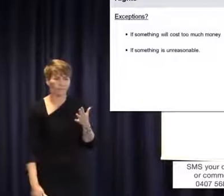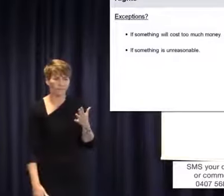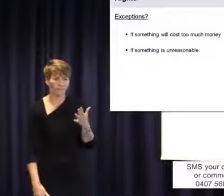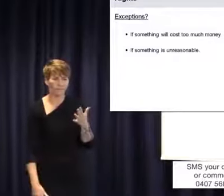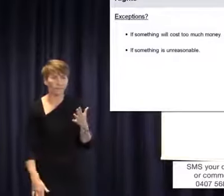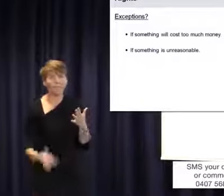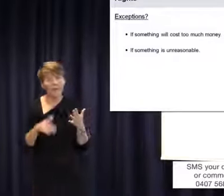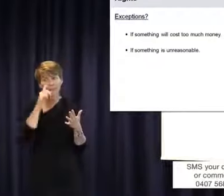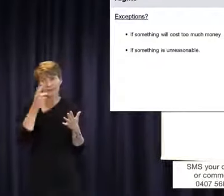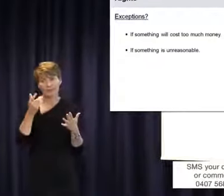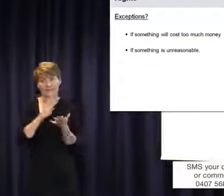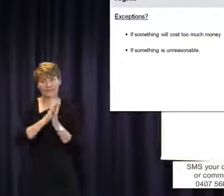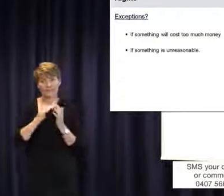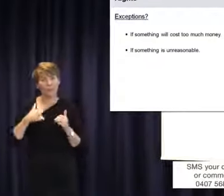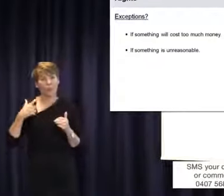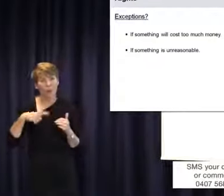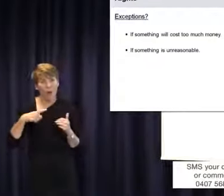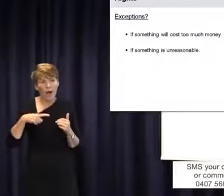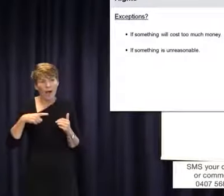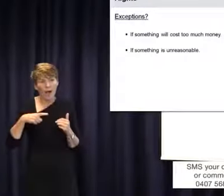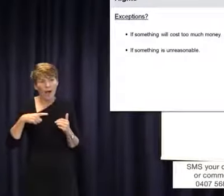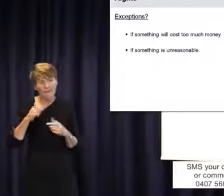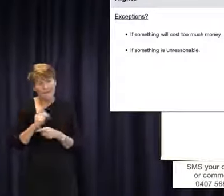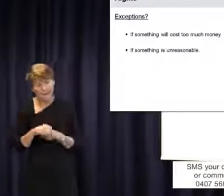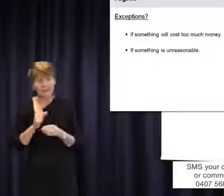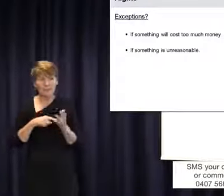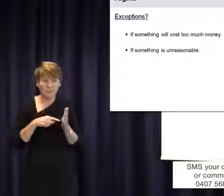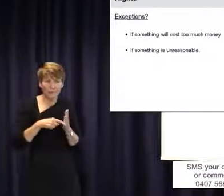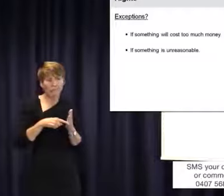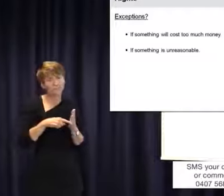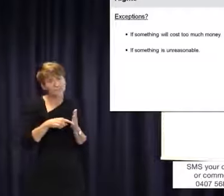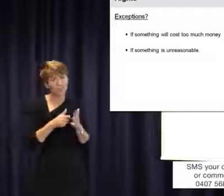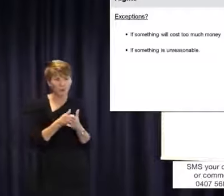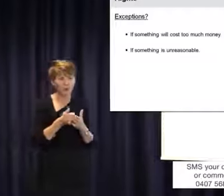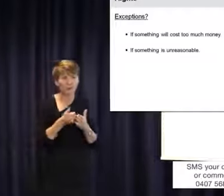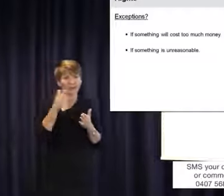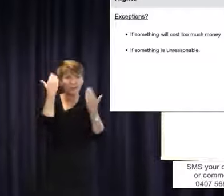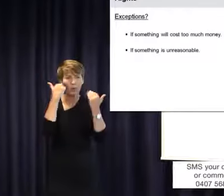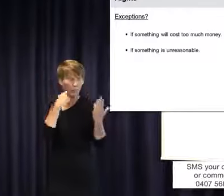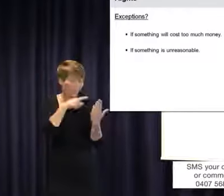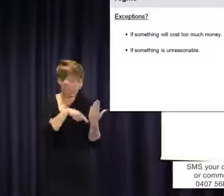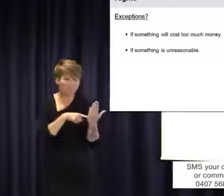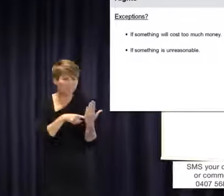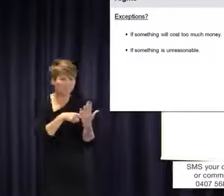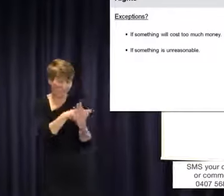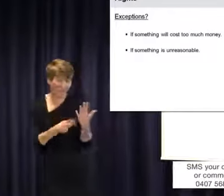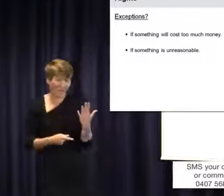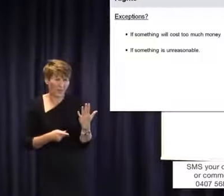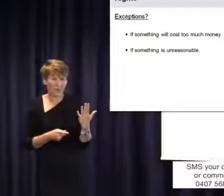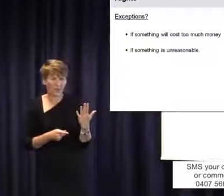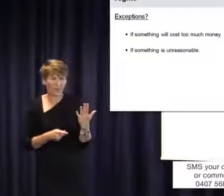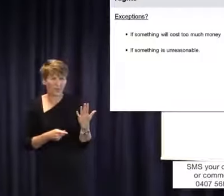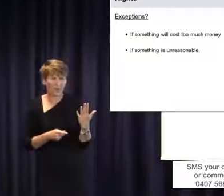be reasonable. So it would then be reasonable for a school to say, `Hang on, it seems that